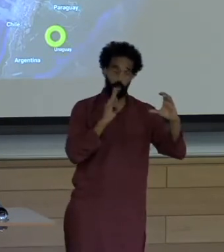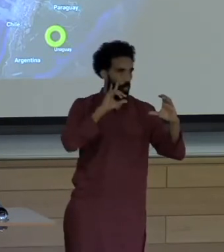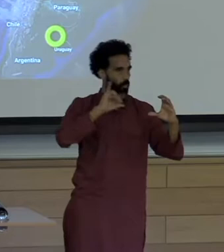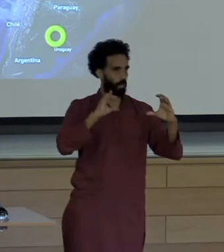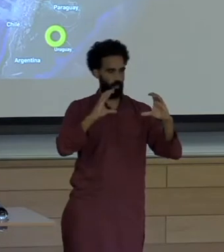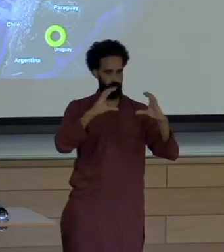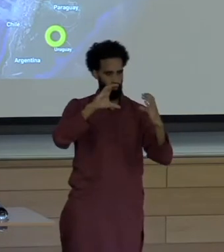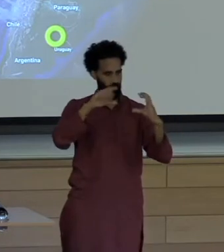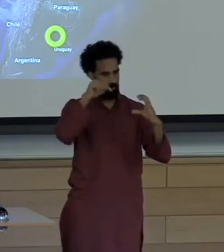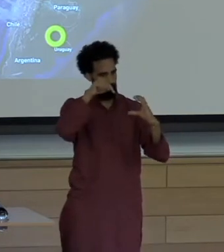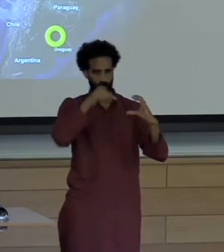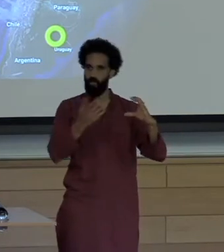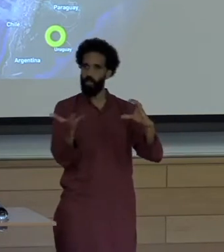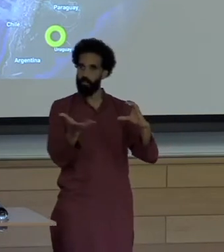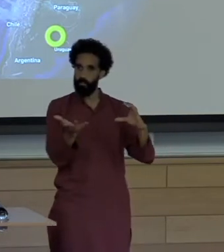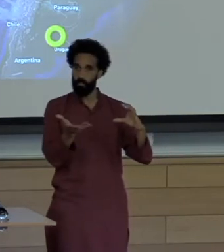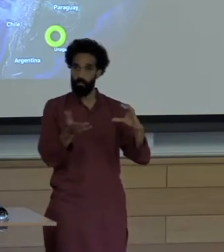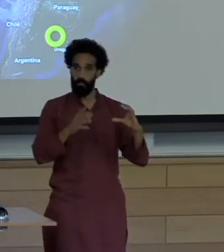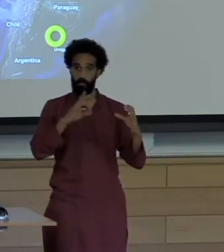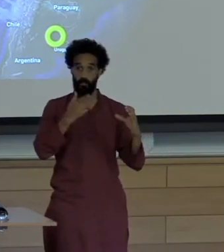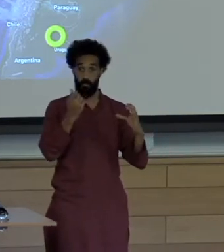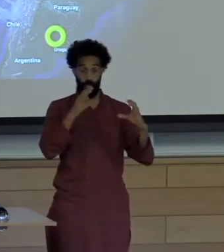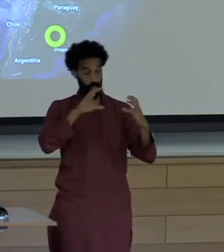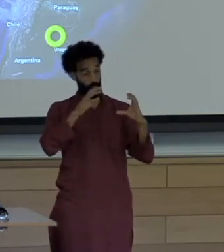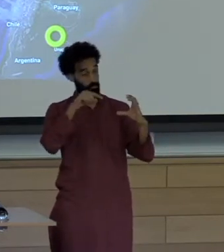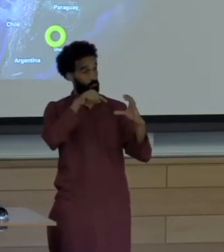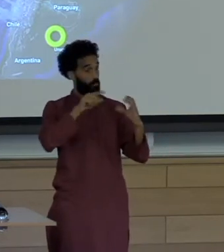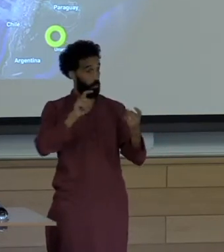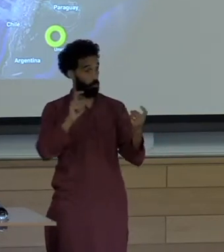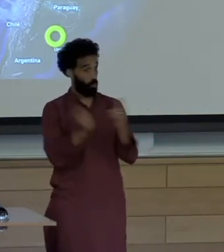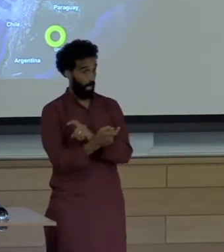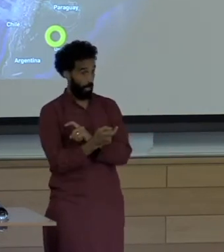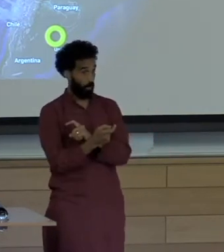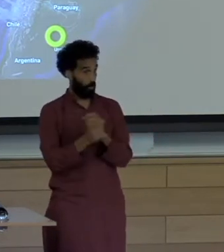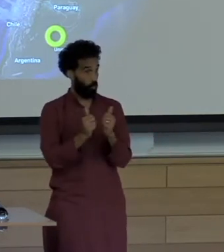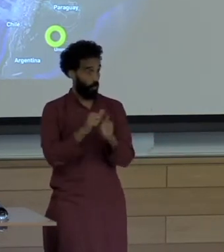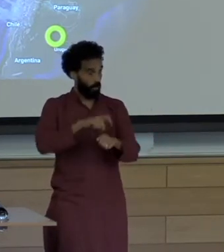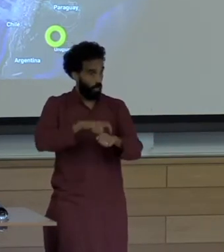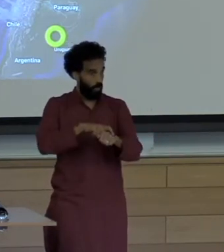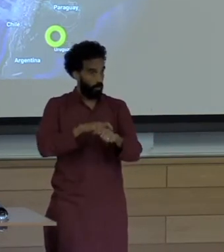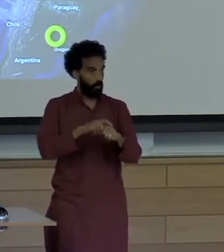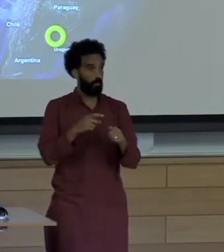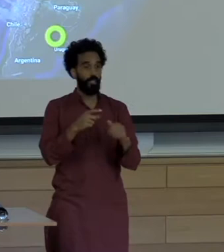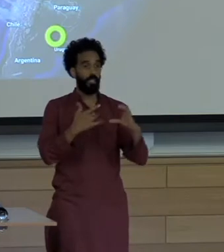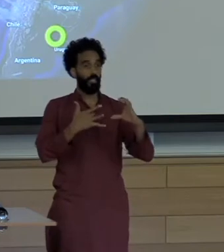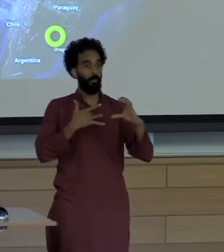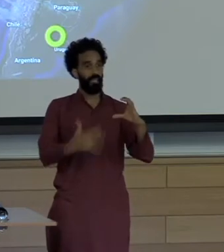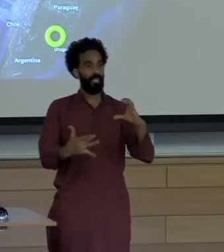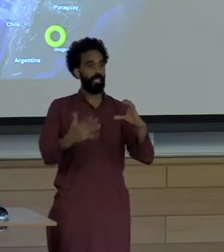We ask does that change over time? Who gets quoted? Who gets left out? Does that change over time?